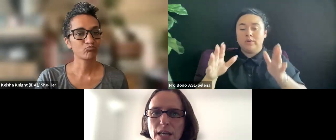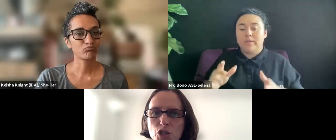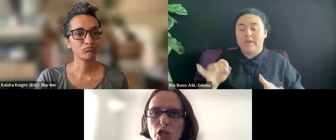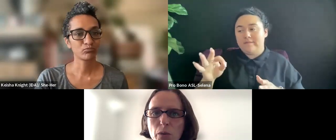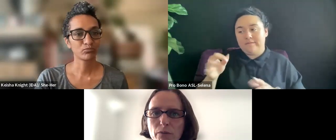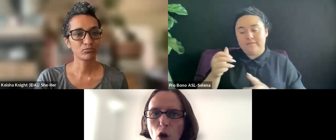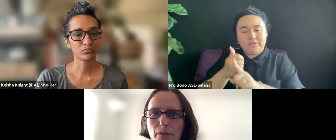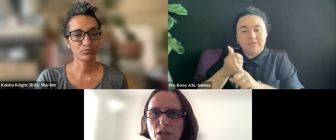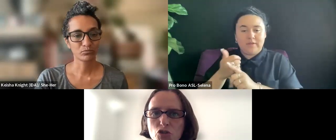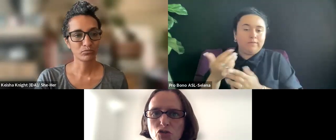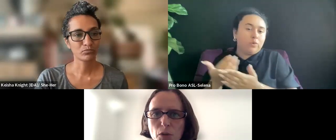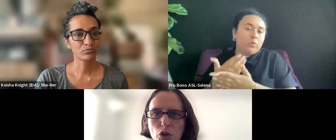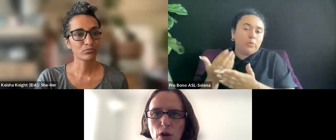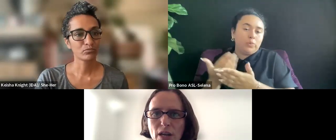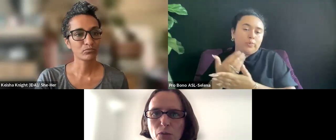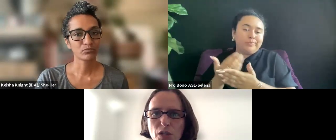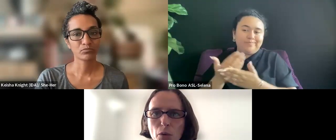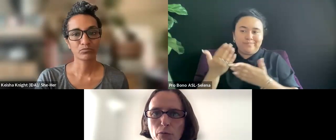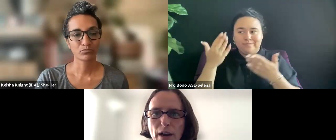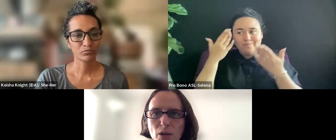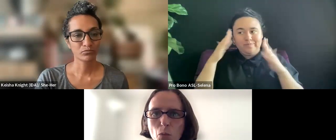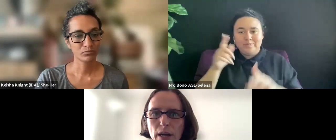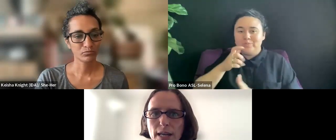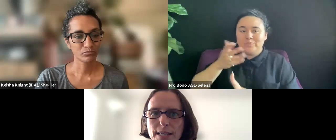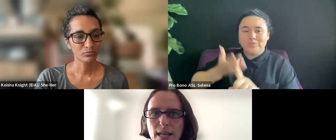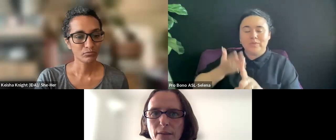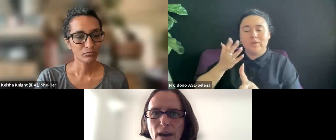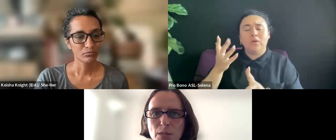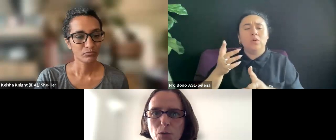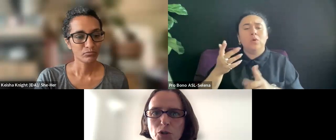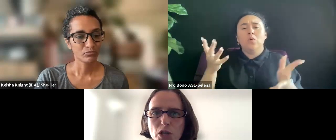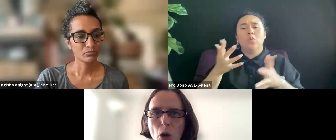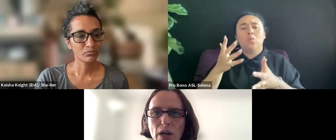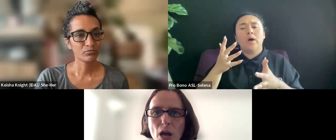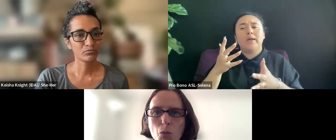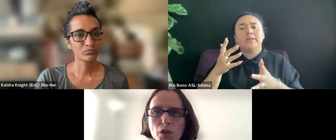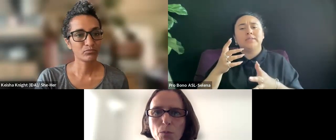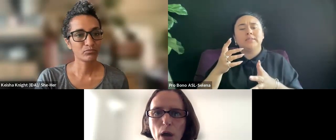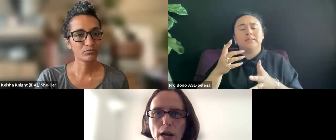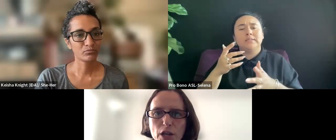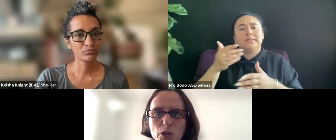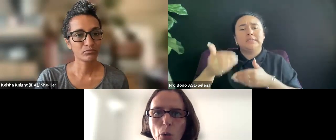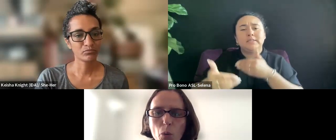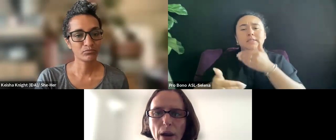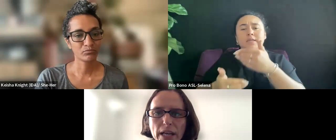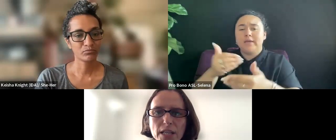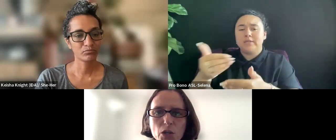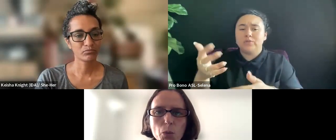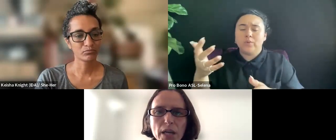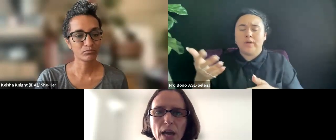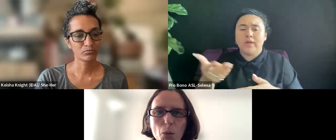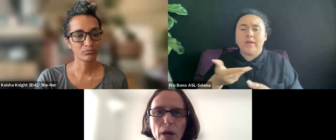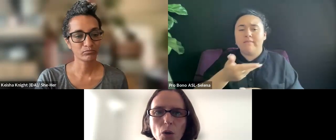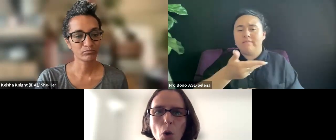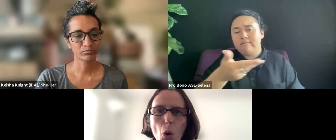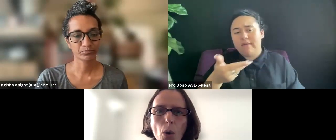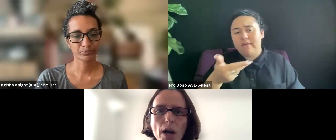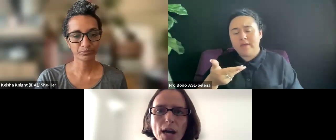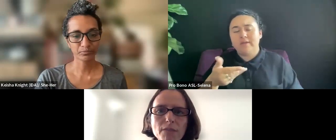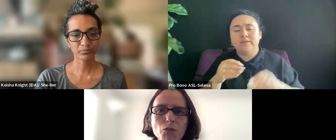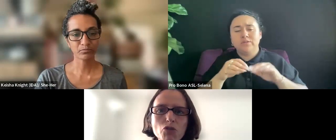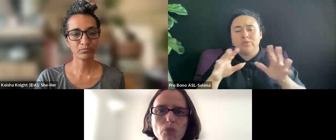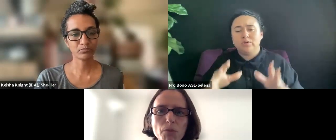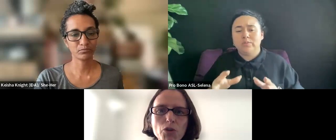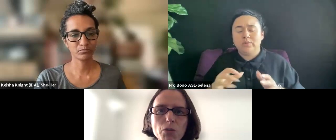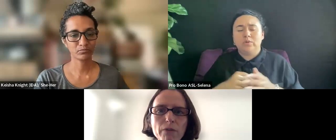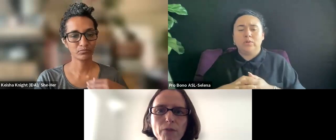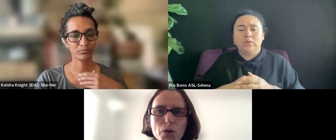AT WHAT STAGE DO YOU INVOLVE ASTUTER AND IF WE DON'T FIND ONE IS IT ADVISABLE TO GO FORWARD WITH THE